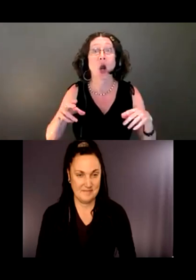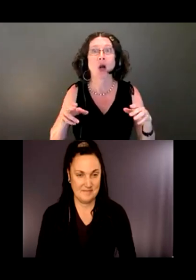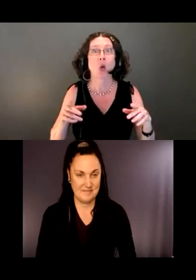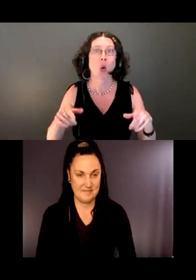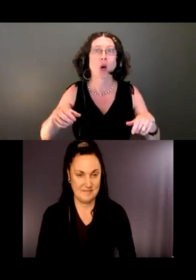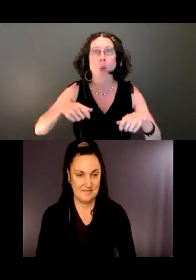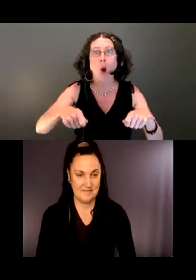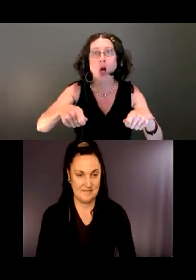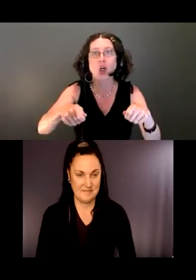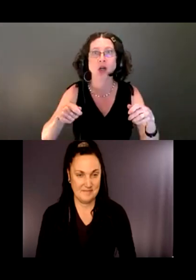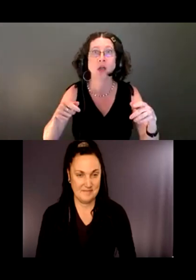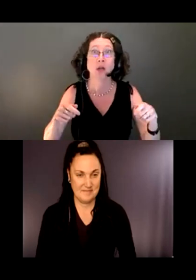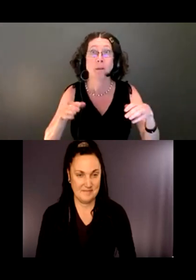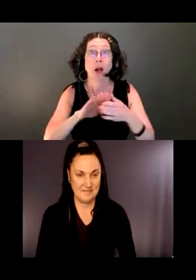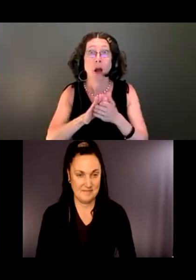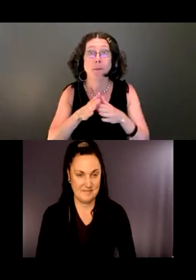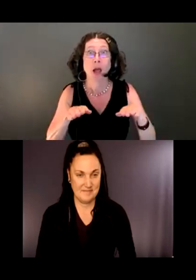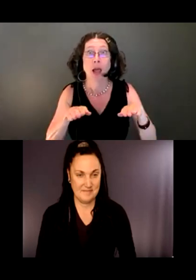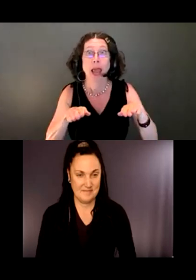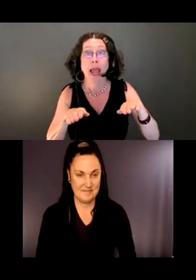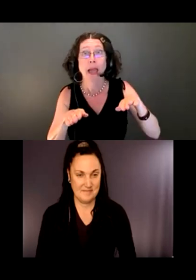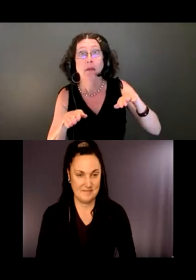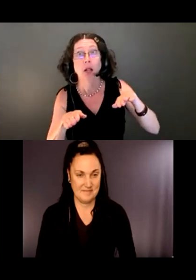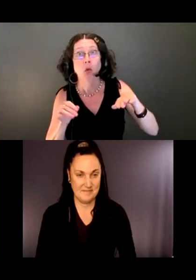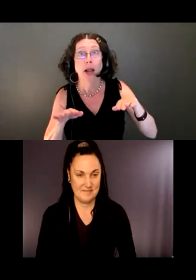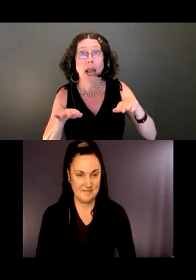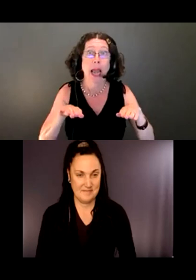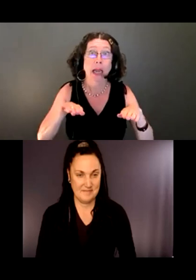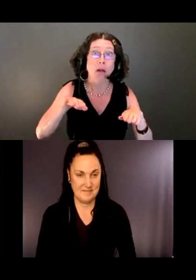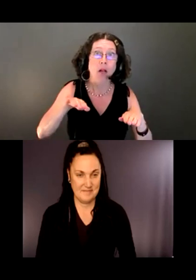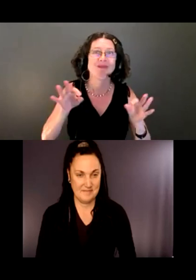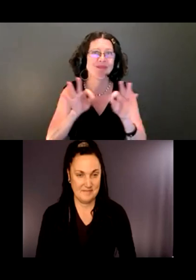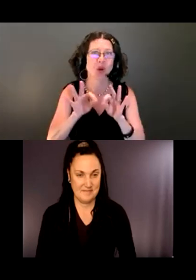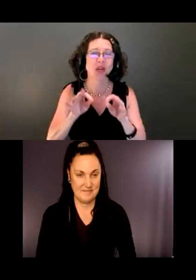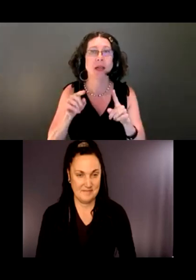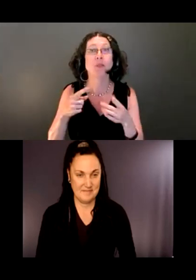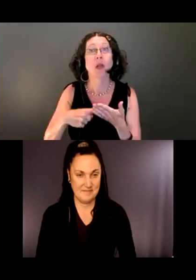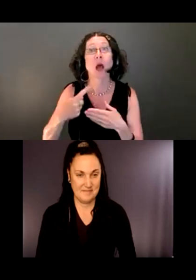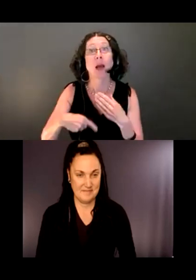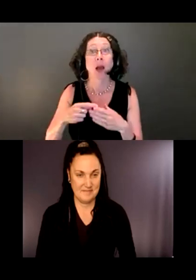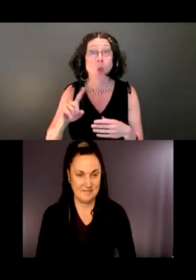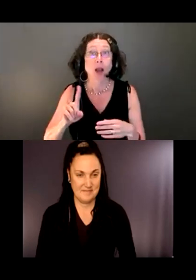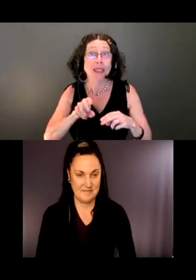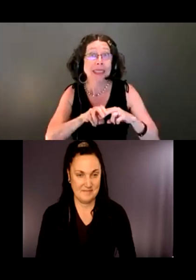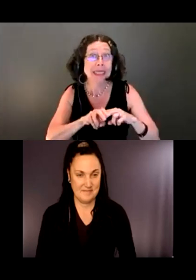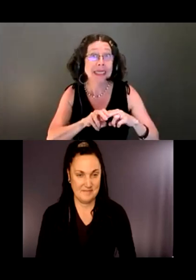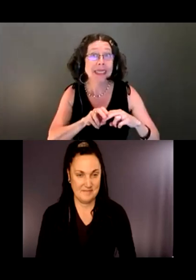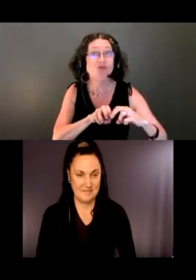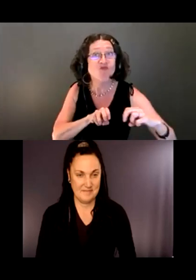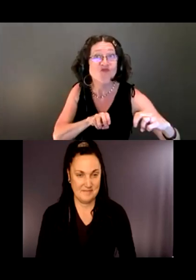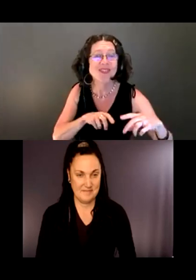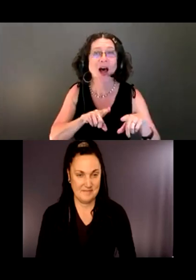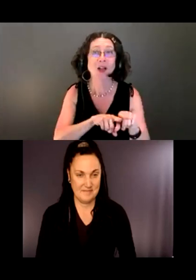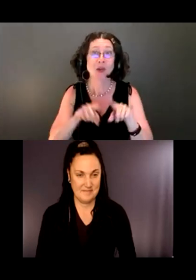We can talk about seating, if there's signage along the way and historic information.